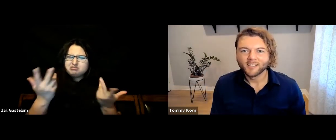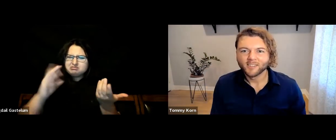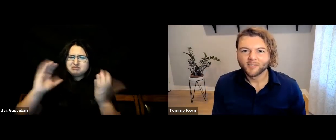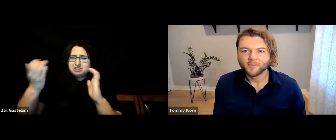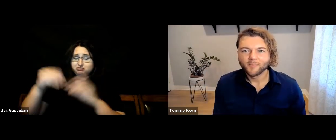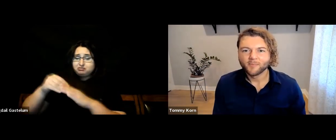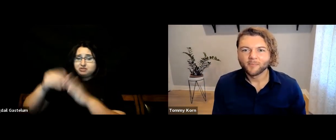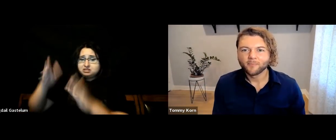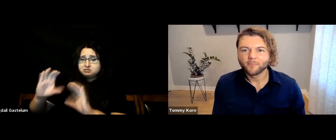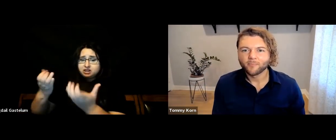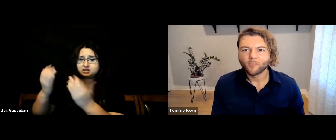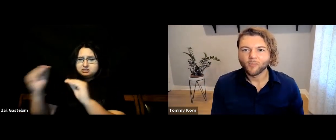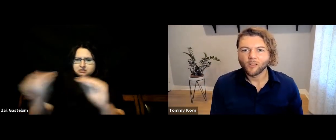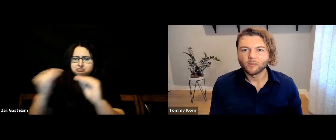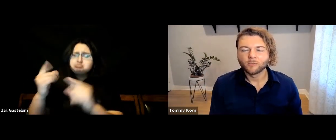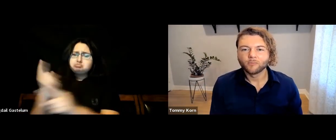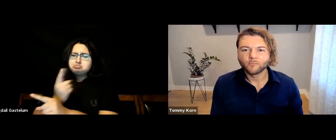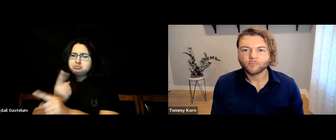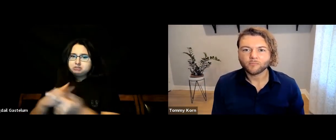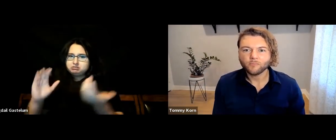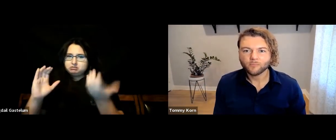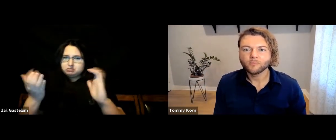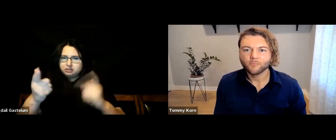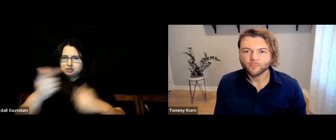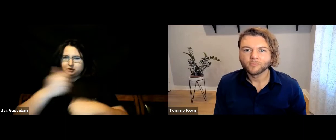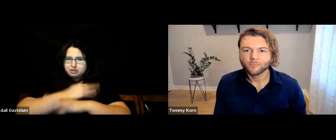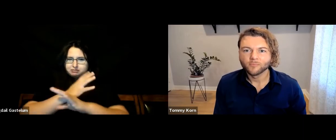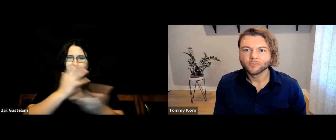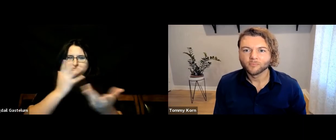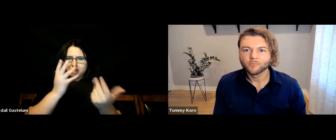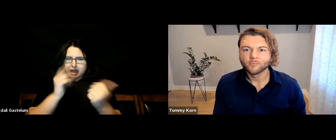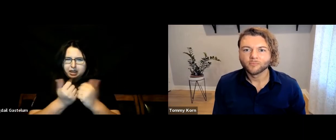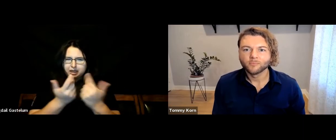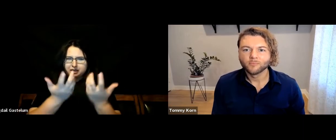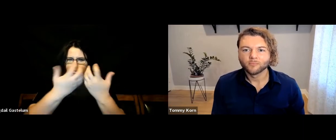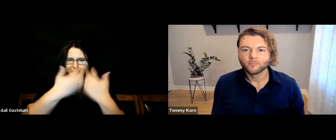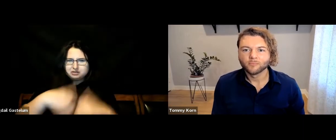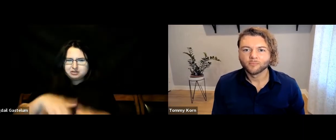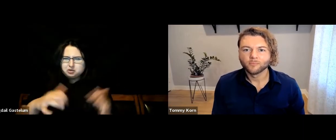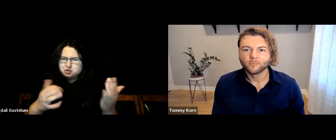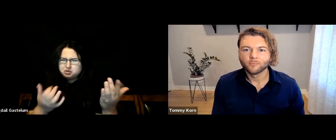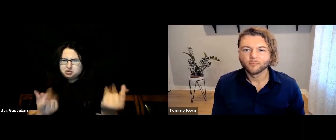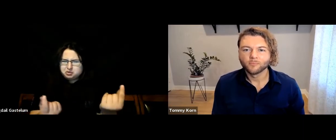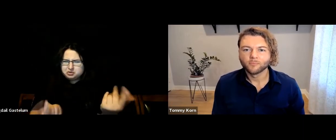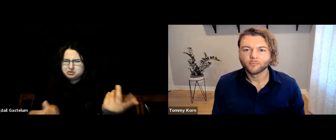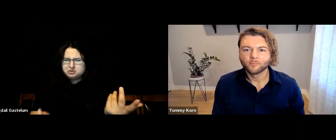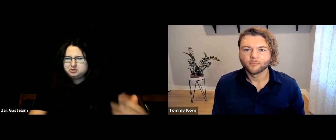[Bigdail] So when comparing in person and Zoom, how do you arrange that?